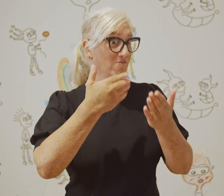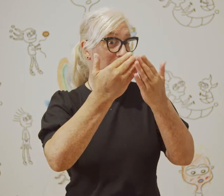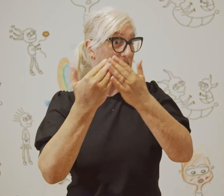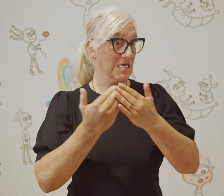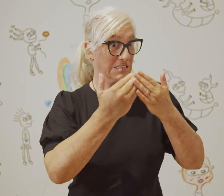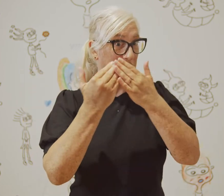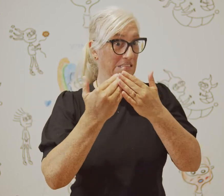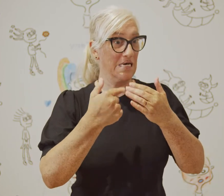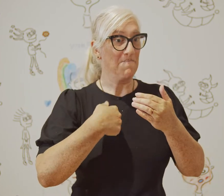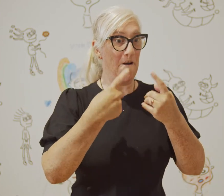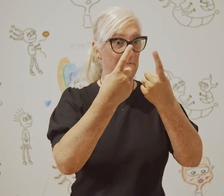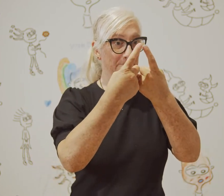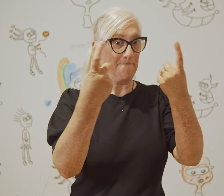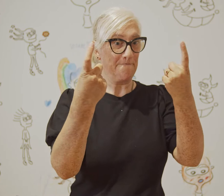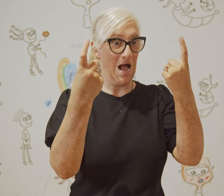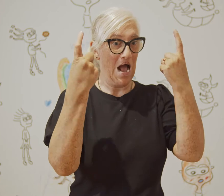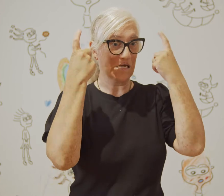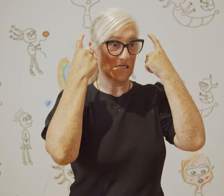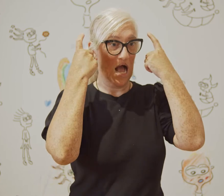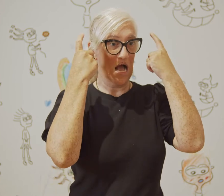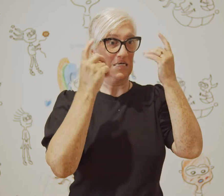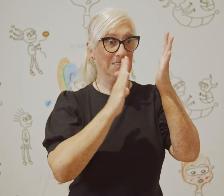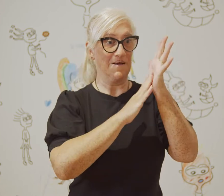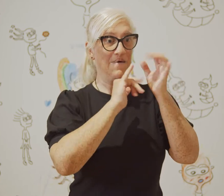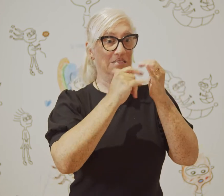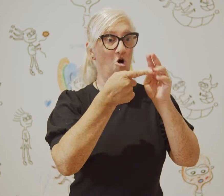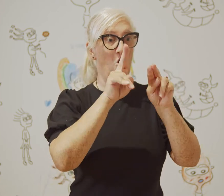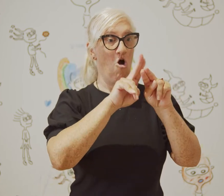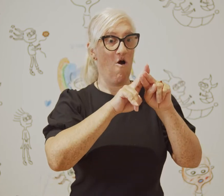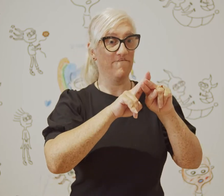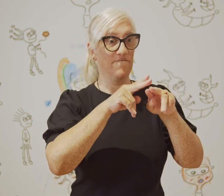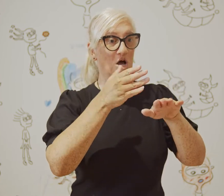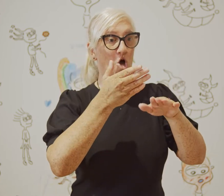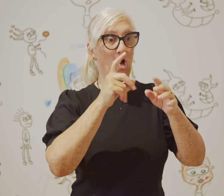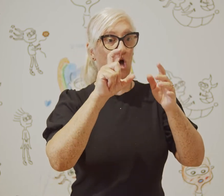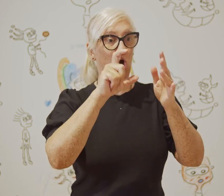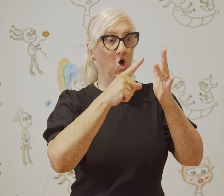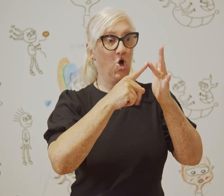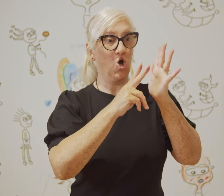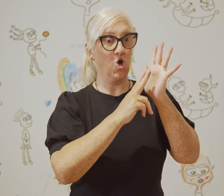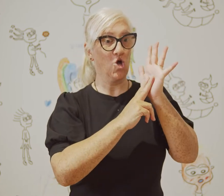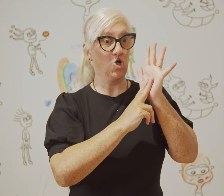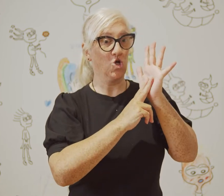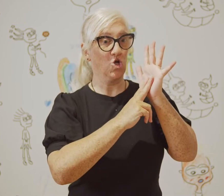I studied a Masters of Contemporary Art at Melbourne University's Victorian